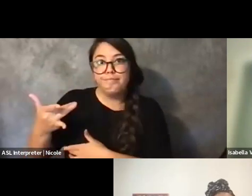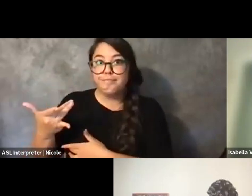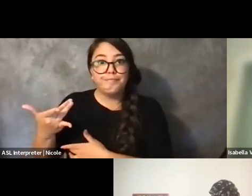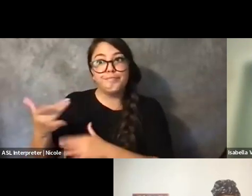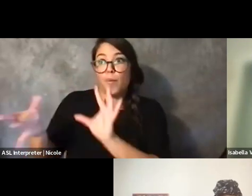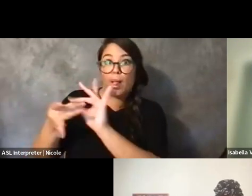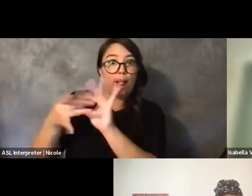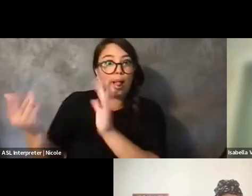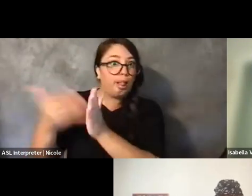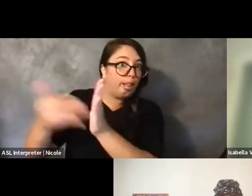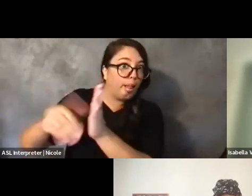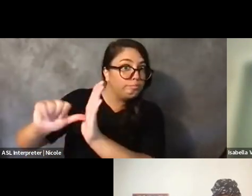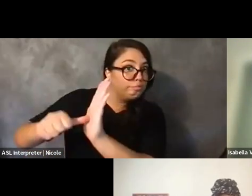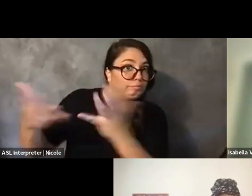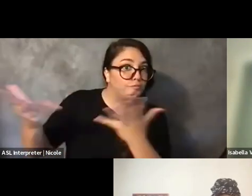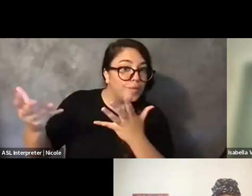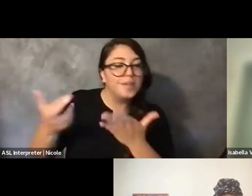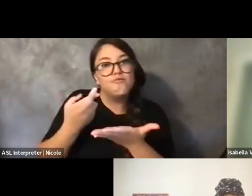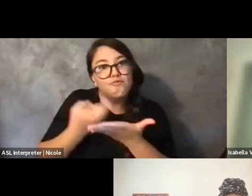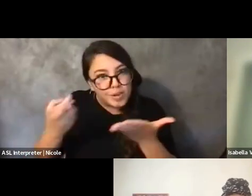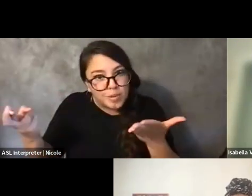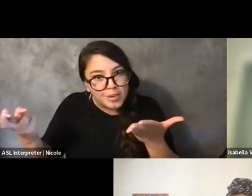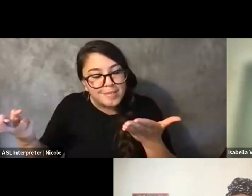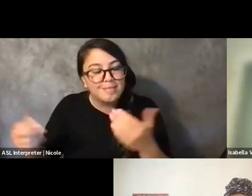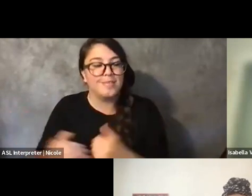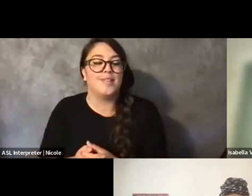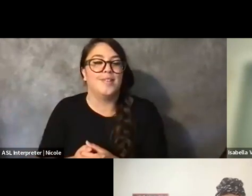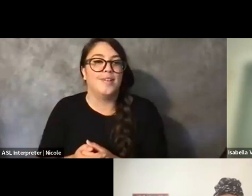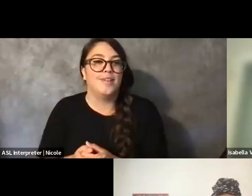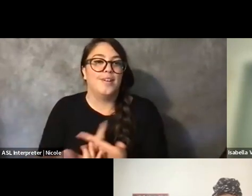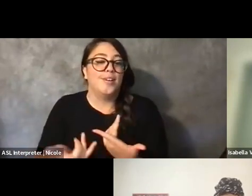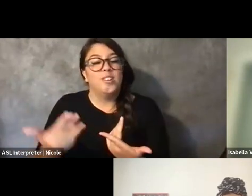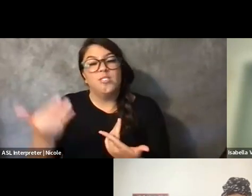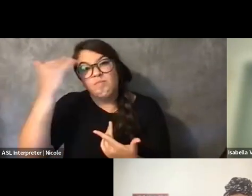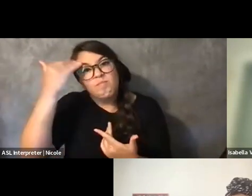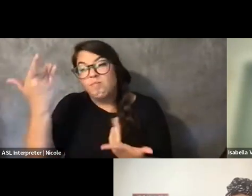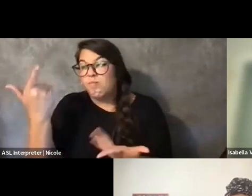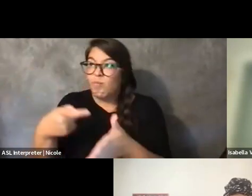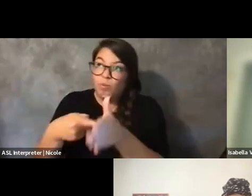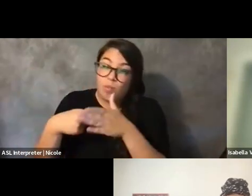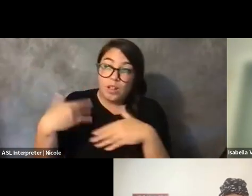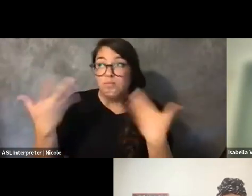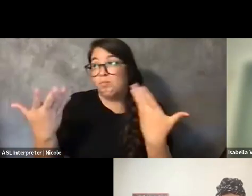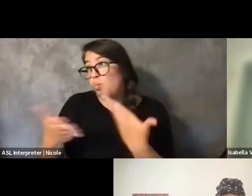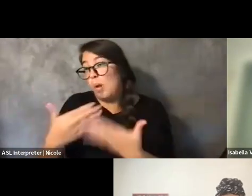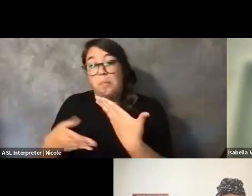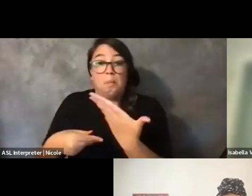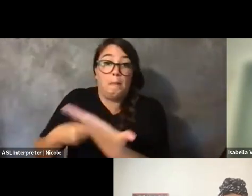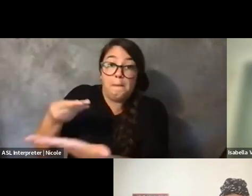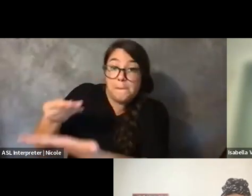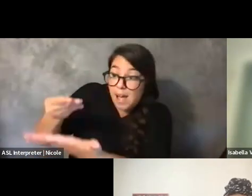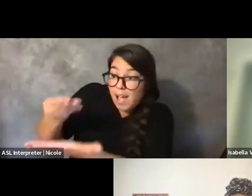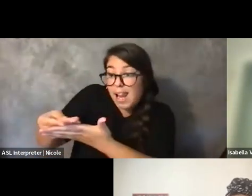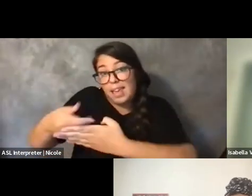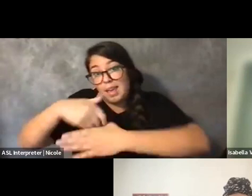you know, and like a lot of, like money, you know, platforms, all of these kind of things.